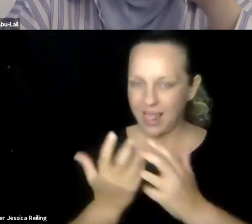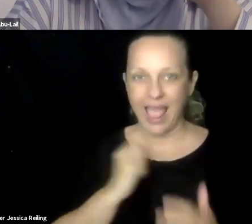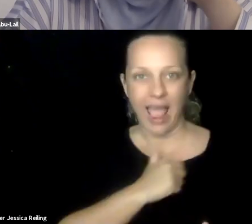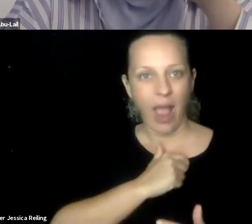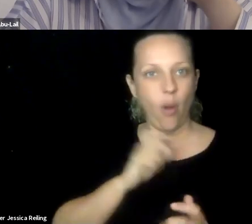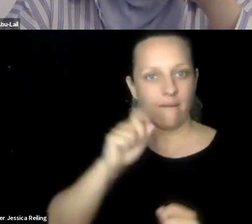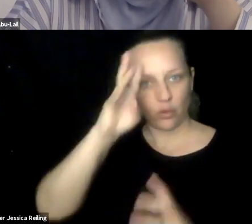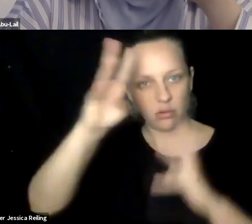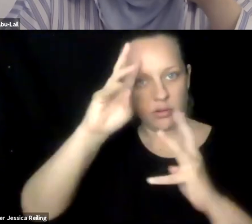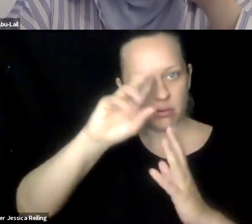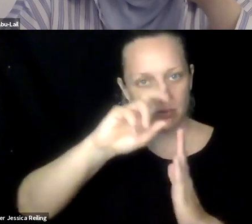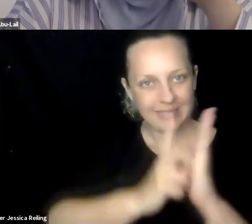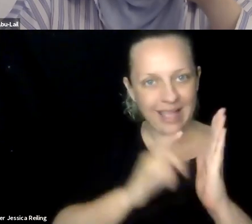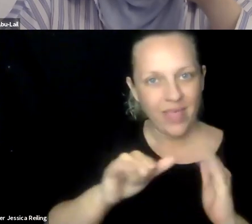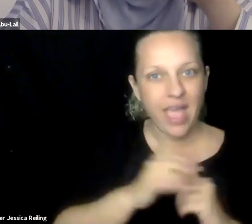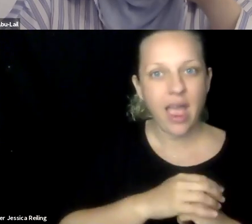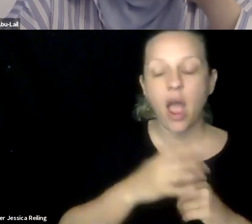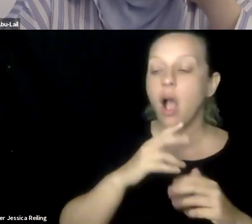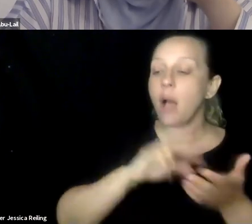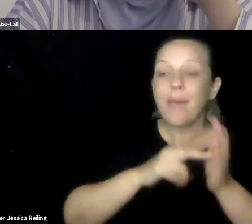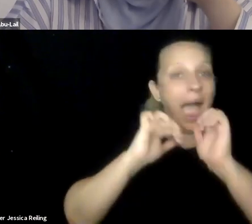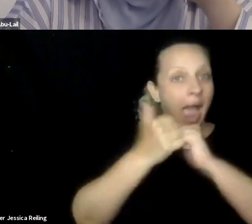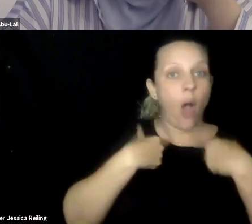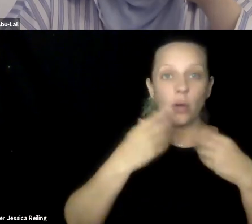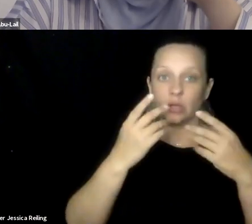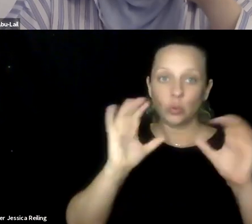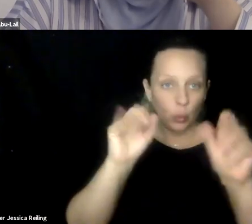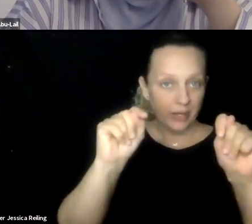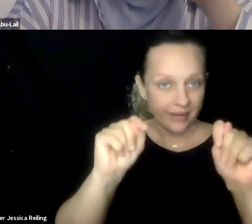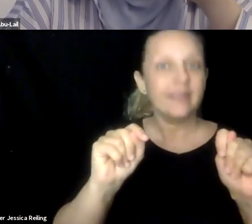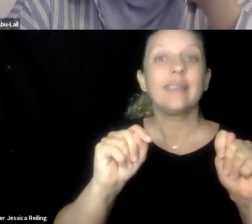adapt takings. We have to design systems to be at scale. And to